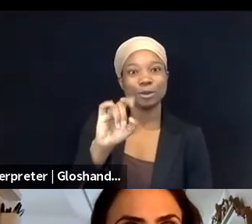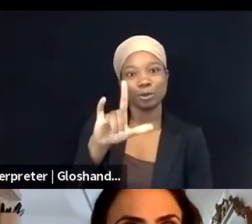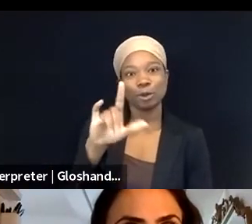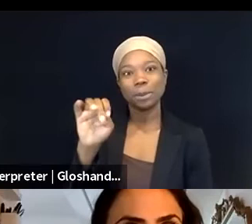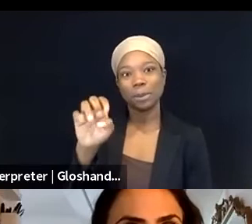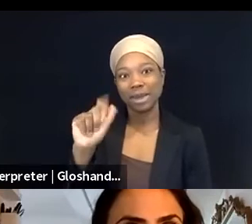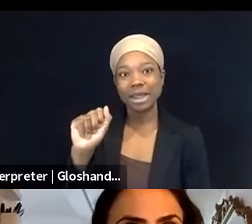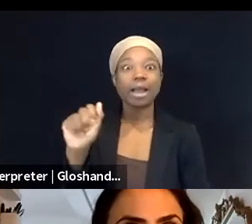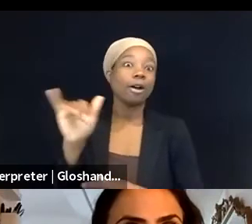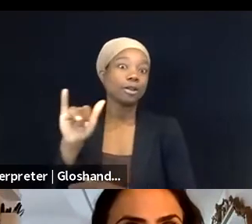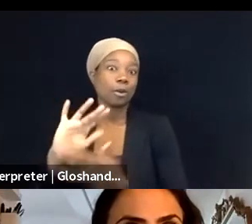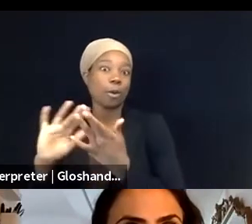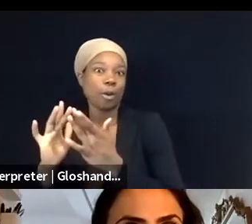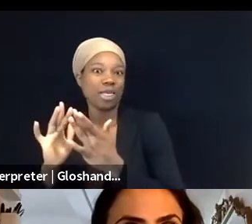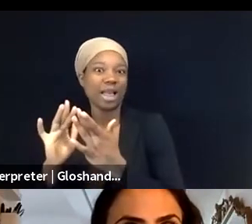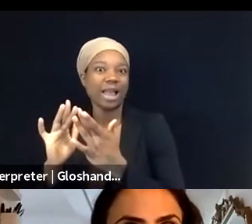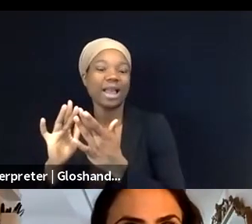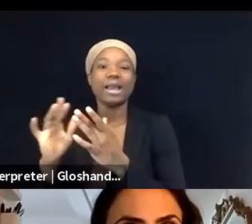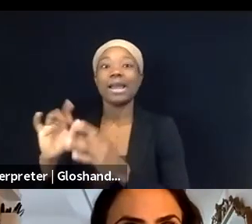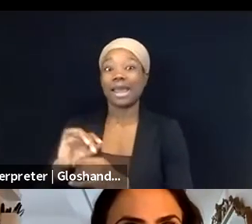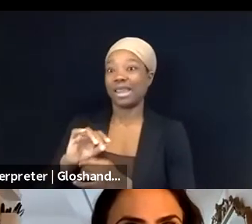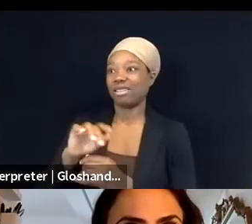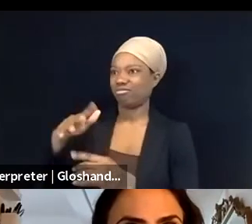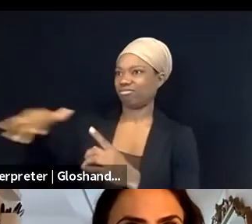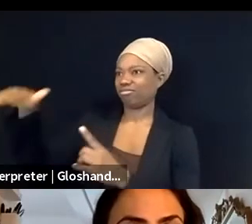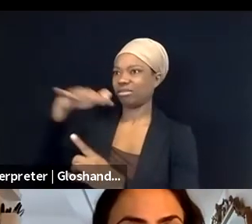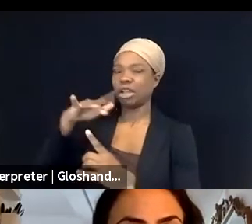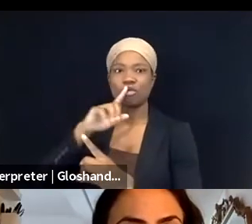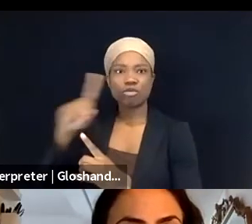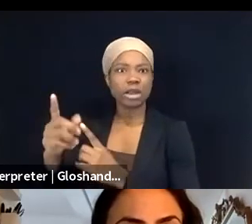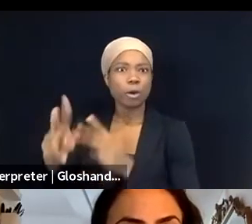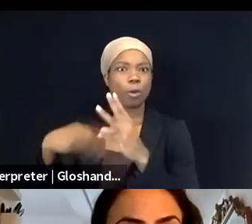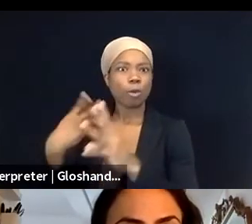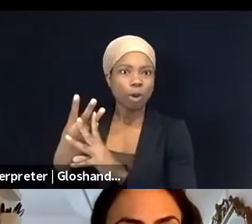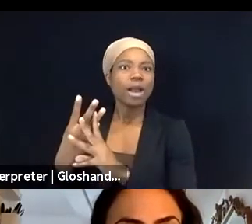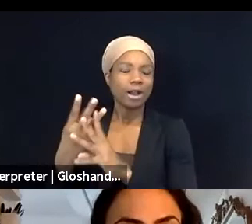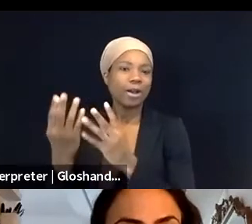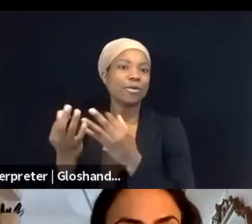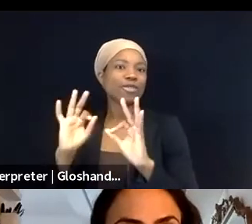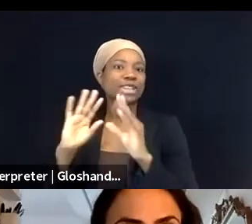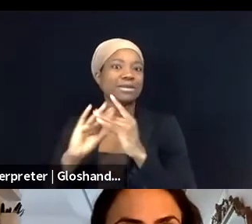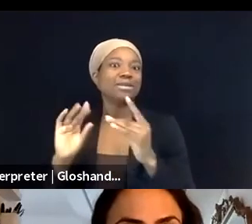and to do that, I'm super thrilled to introduce Ahmad Abuznaid, who is the Executive Director